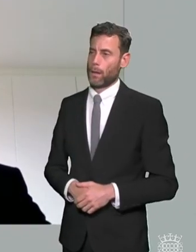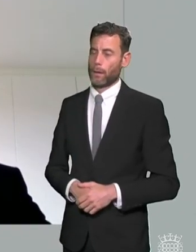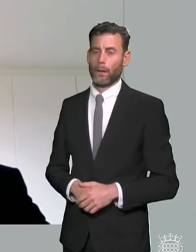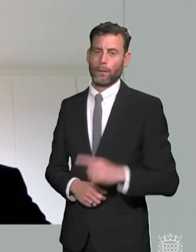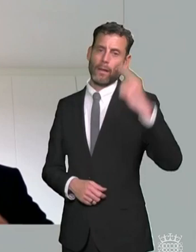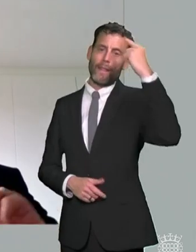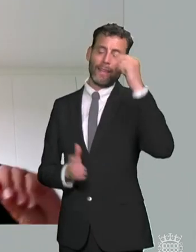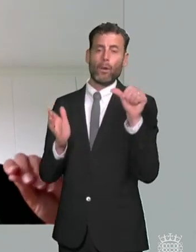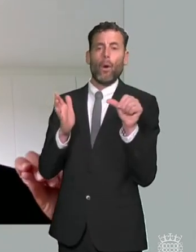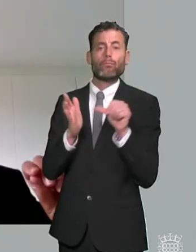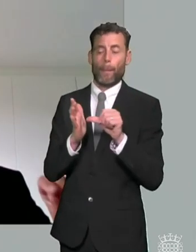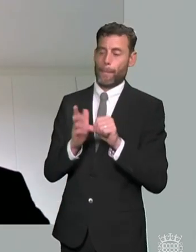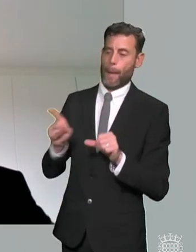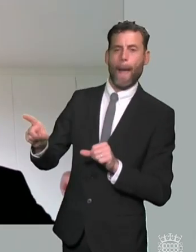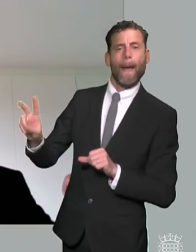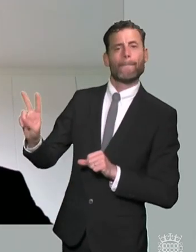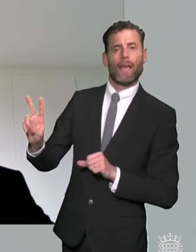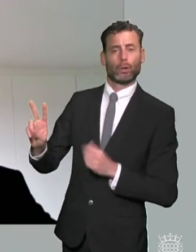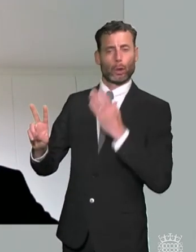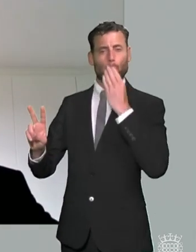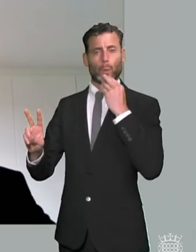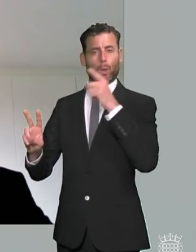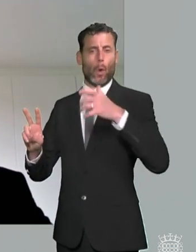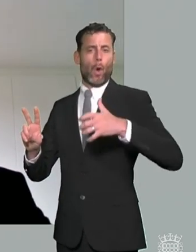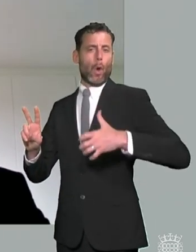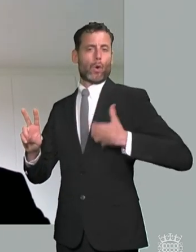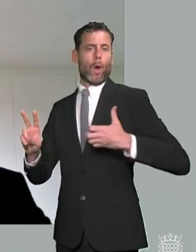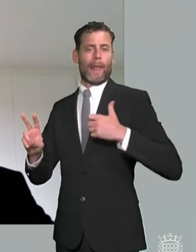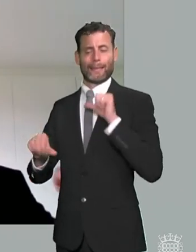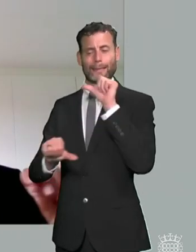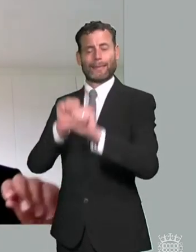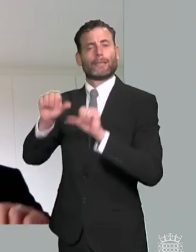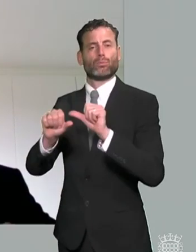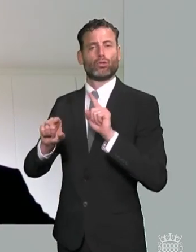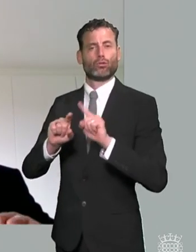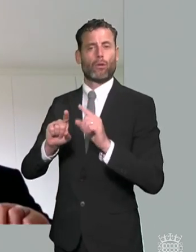reflecting significant real problems that exist upstream so if we need to fix this it